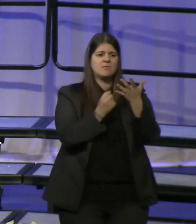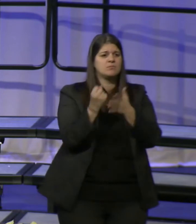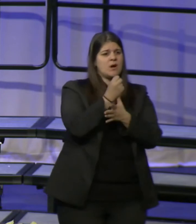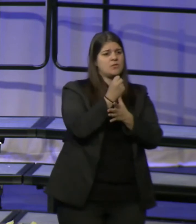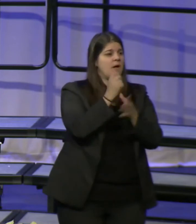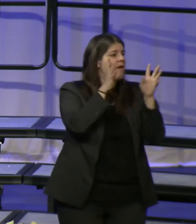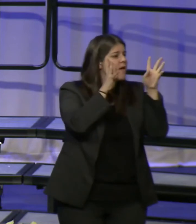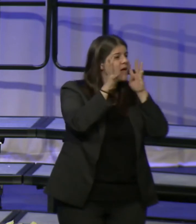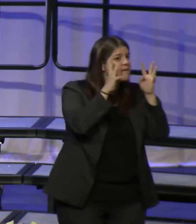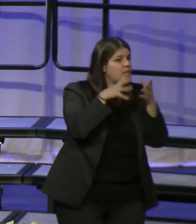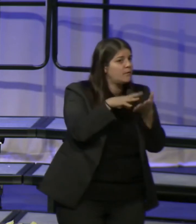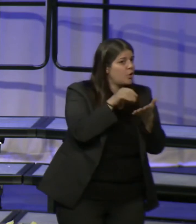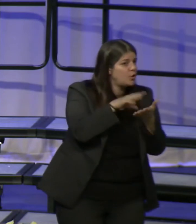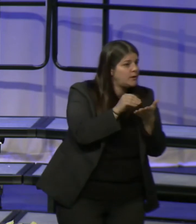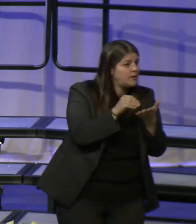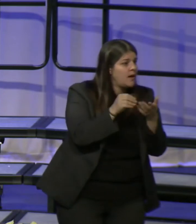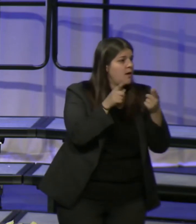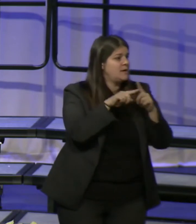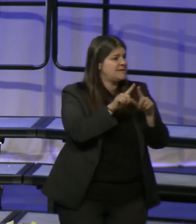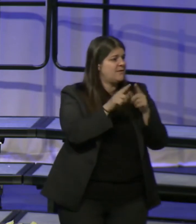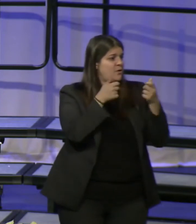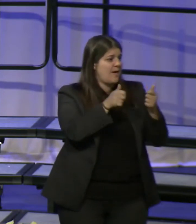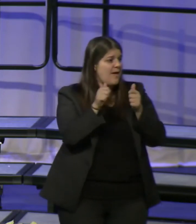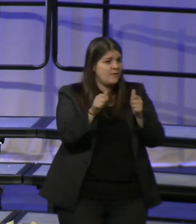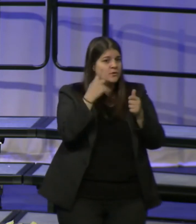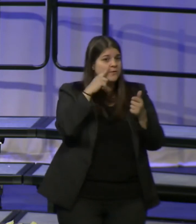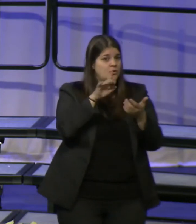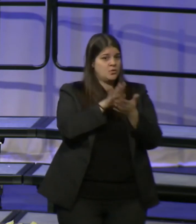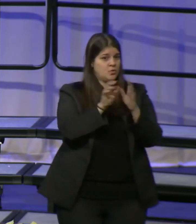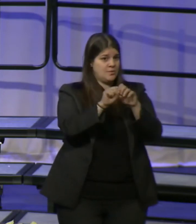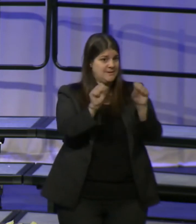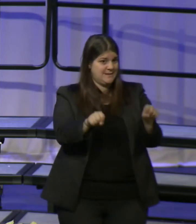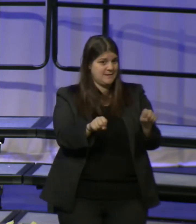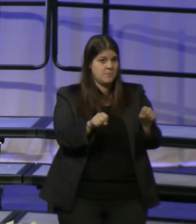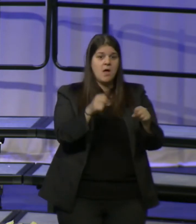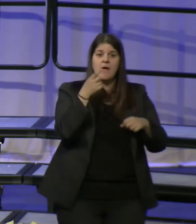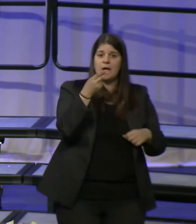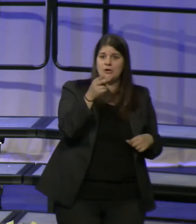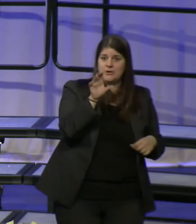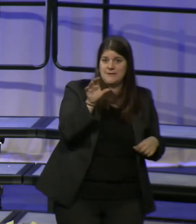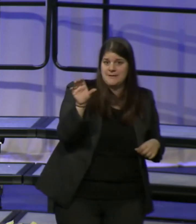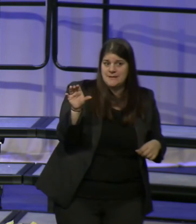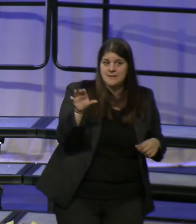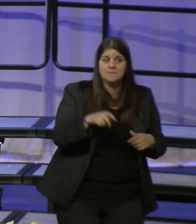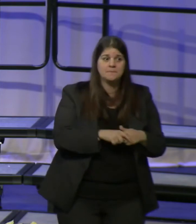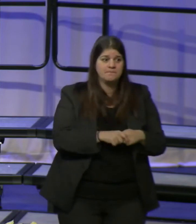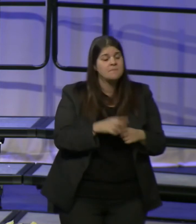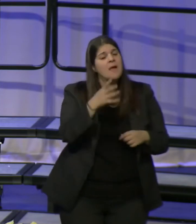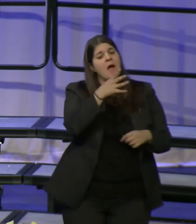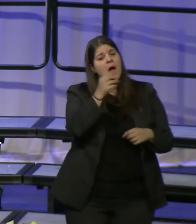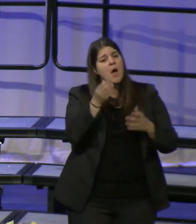learning efforts our school system, Howard Community College and through our libraries,